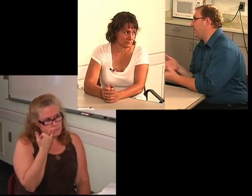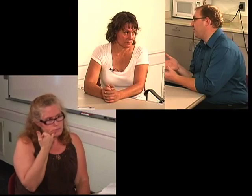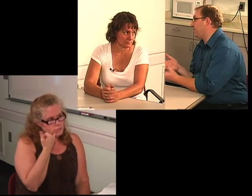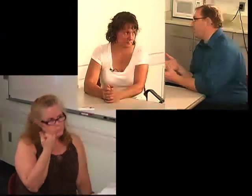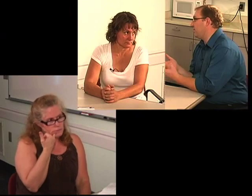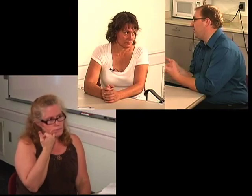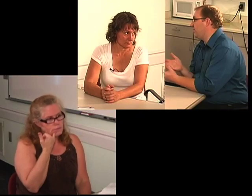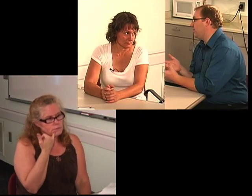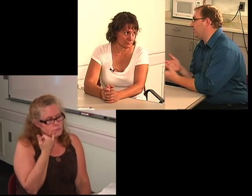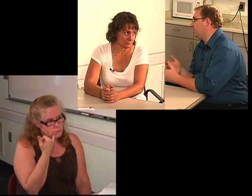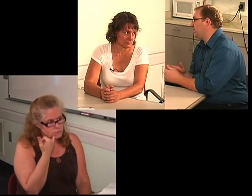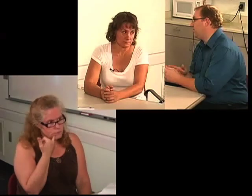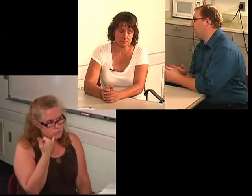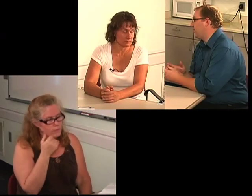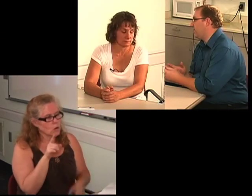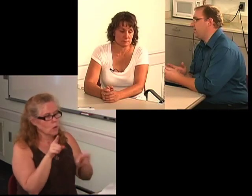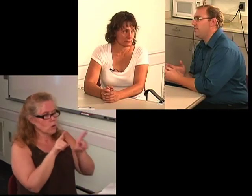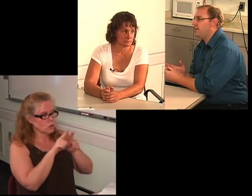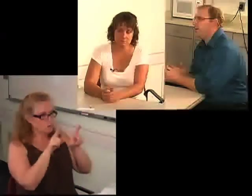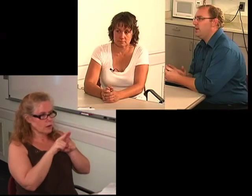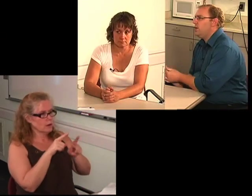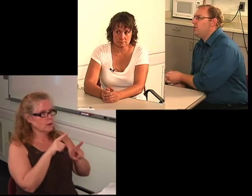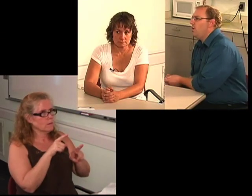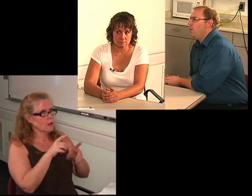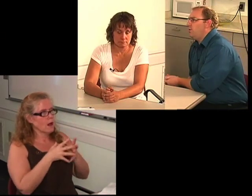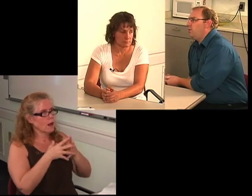Because that was a function that you couldn't really use, right?